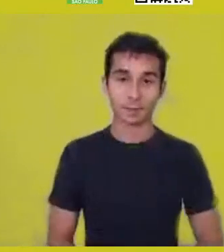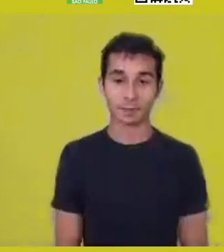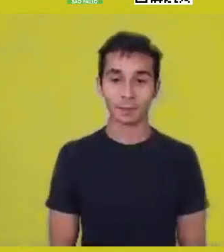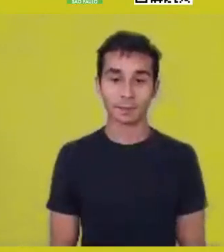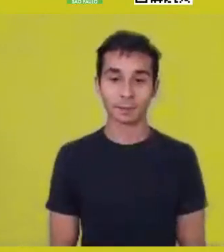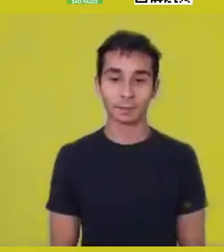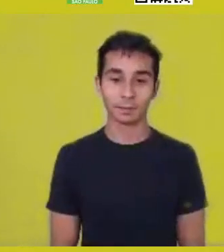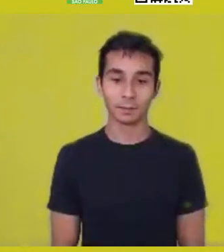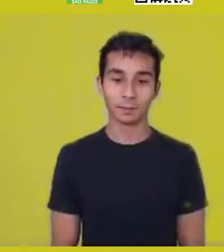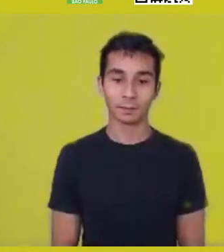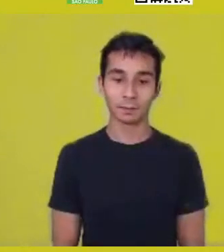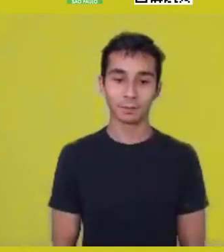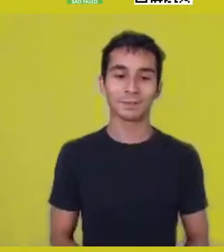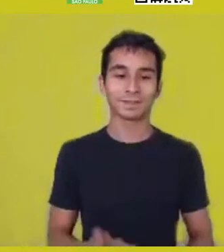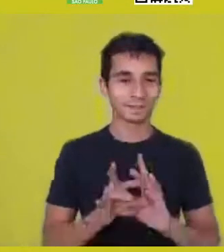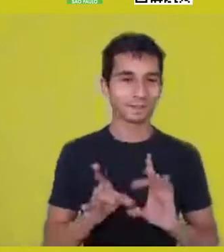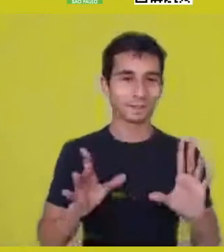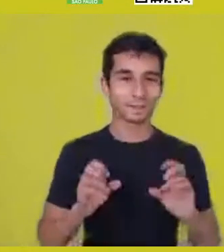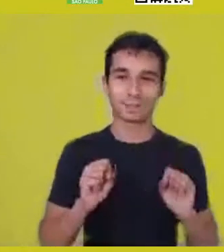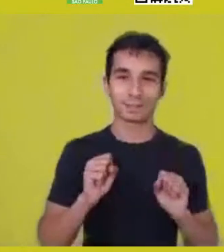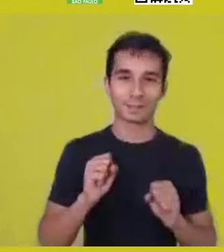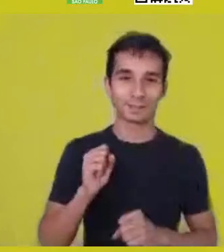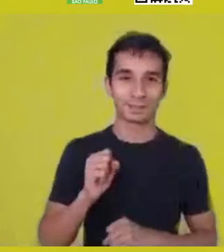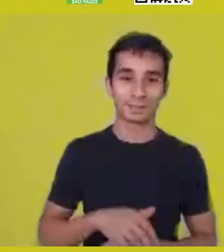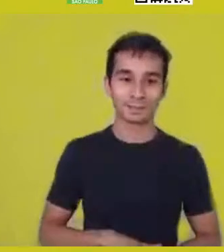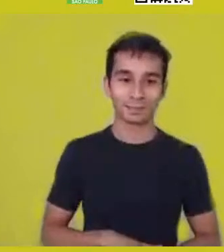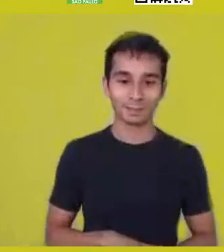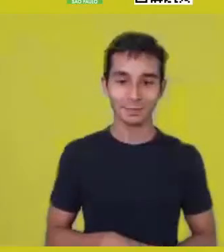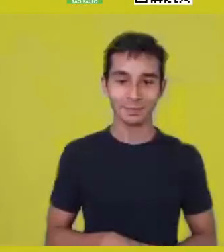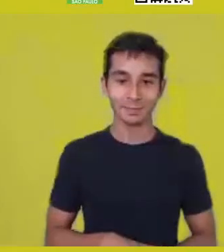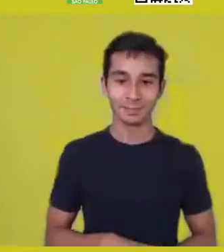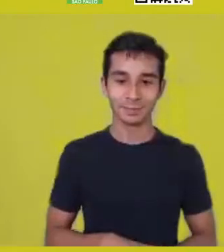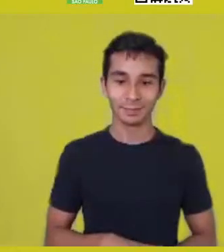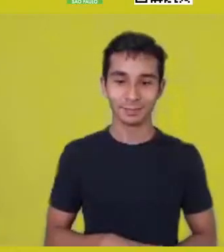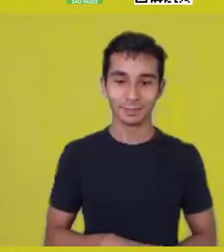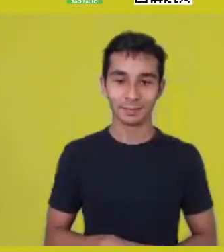You go. If you want. -I was ready to hear Tiganá here.